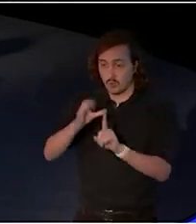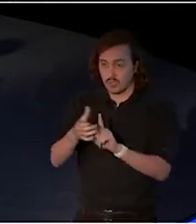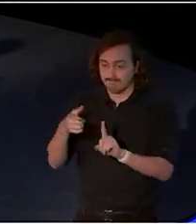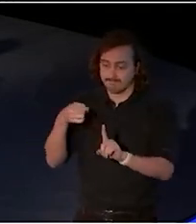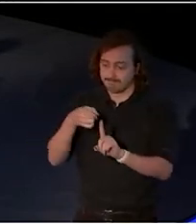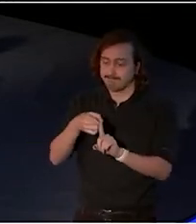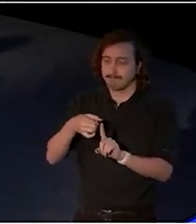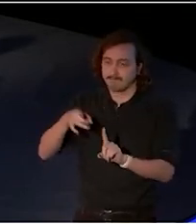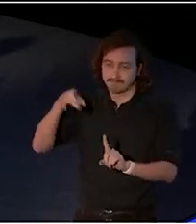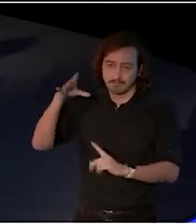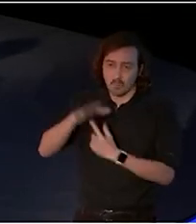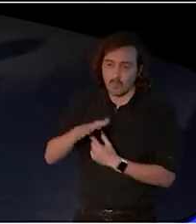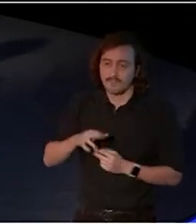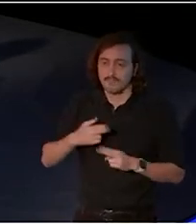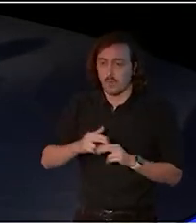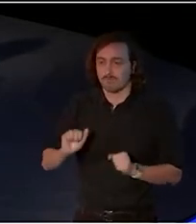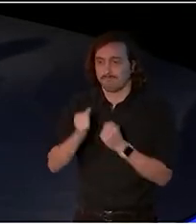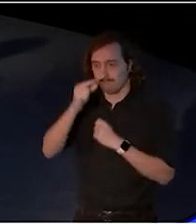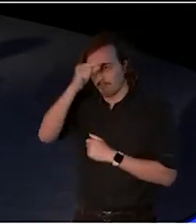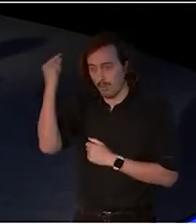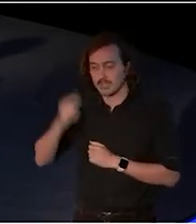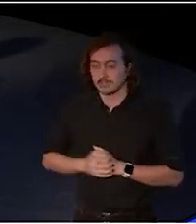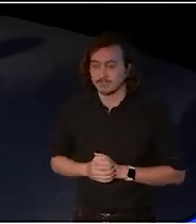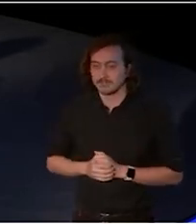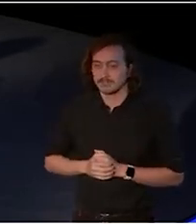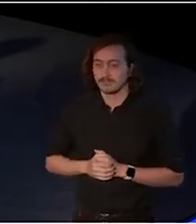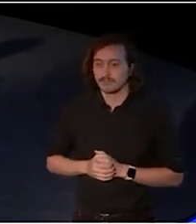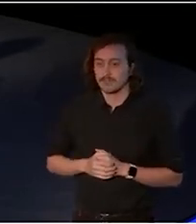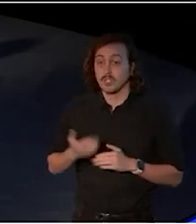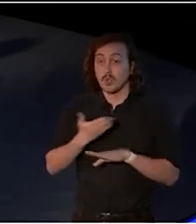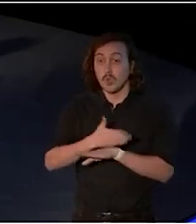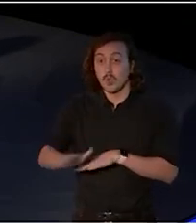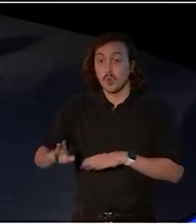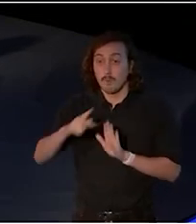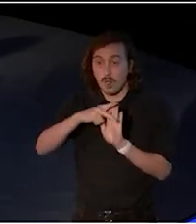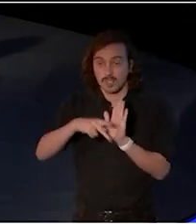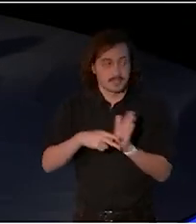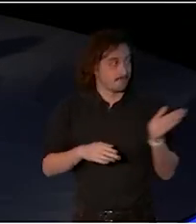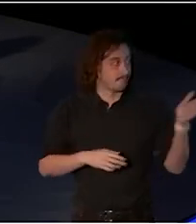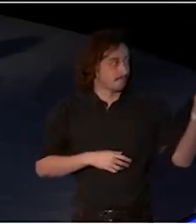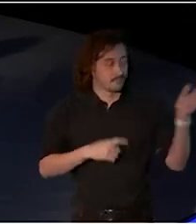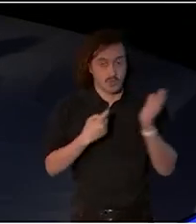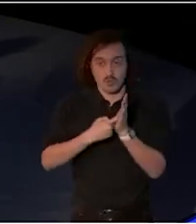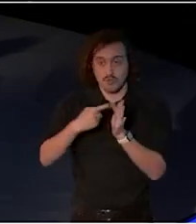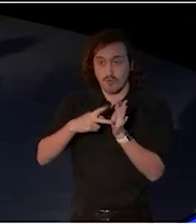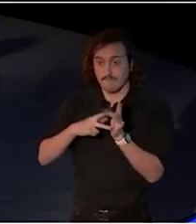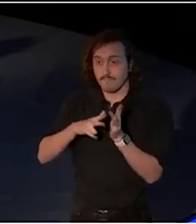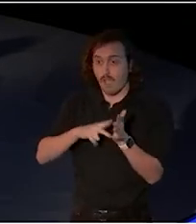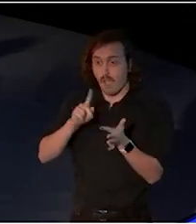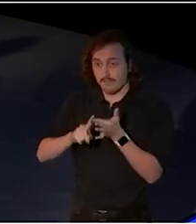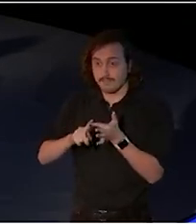Our national cultural policy revive puts first nations first. So please welcome the Executive Director of First